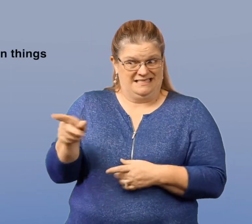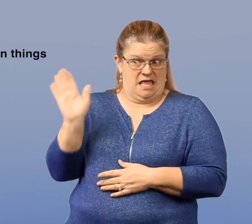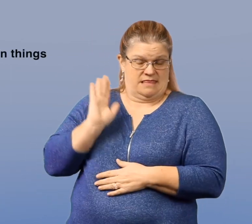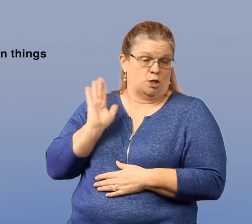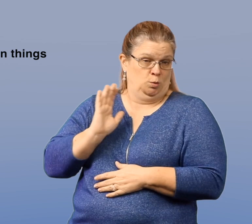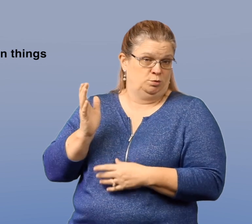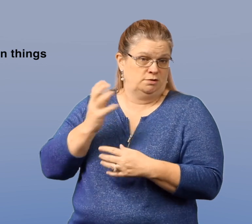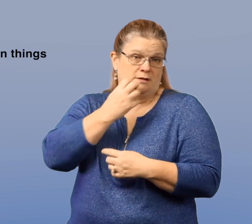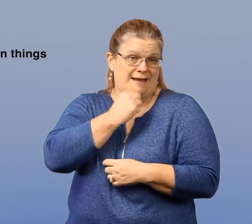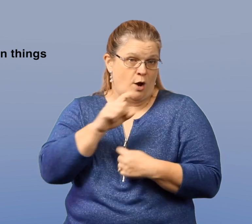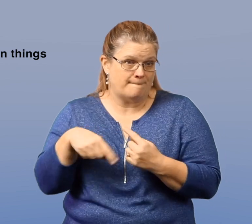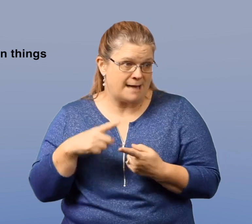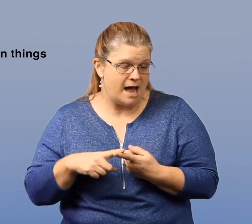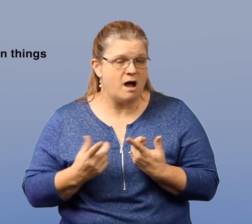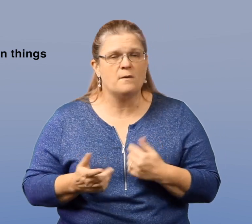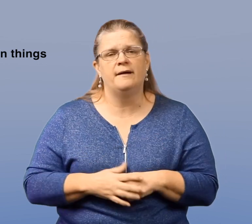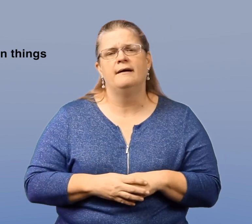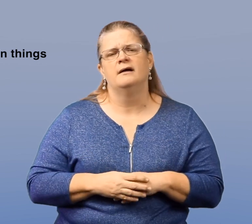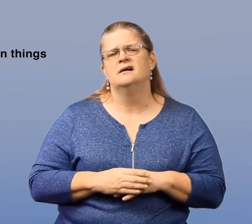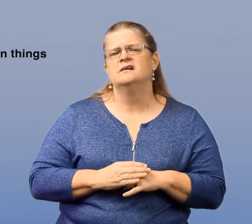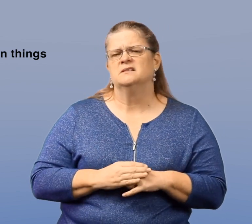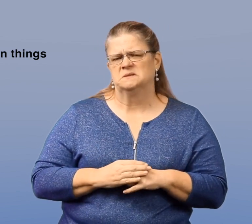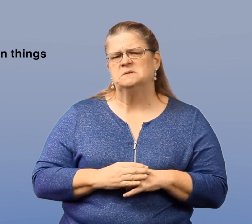to interest them can be considered warning signs.